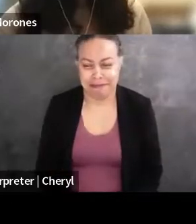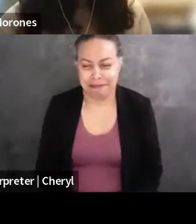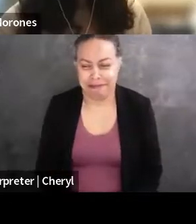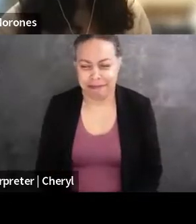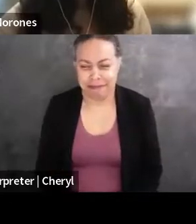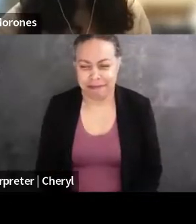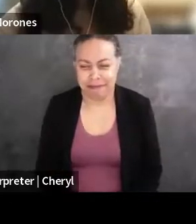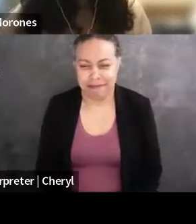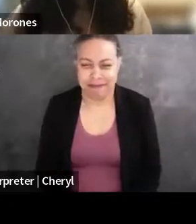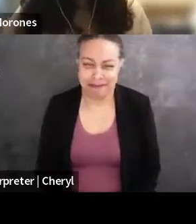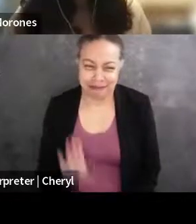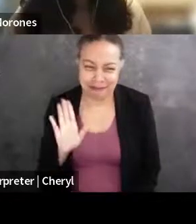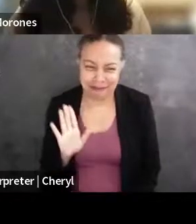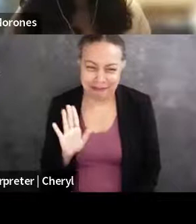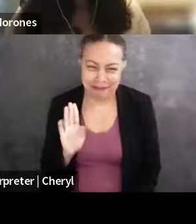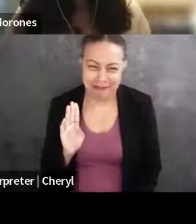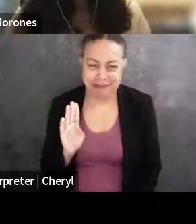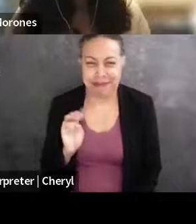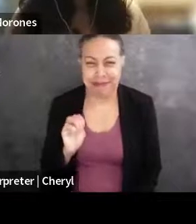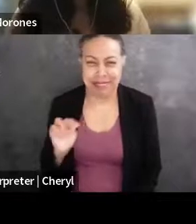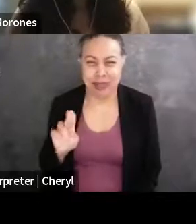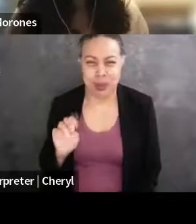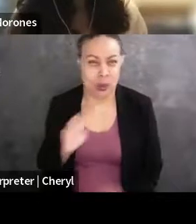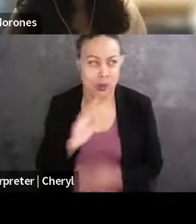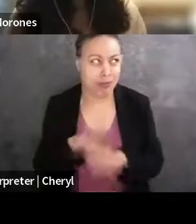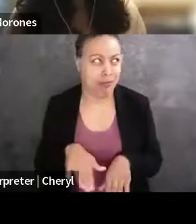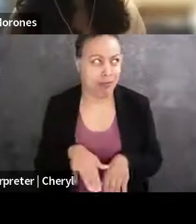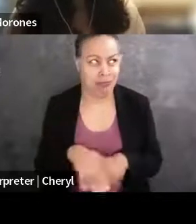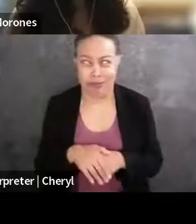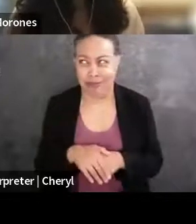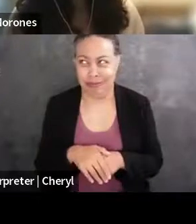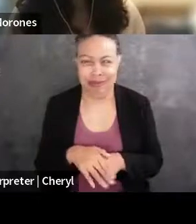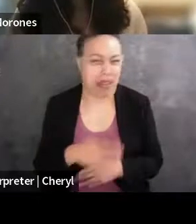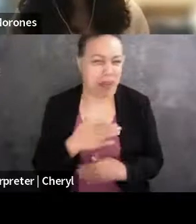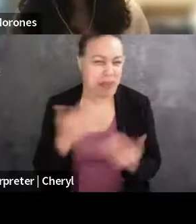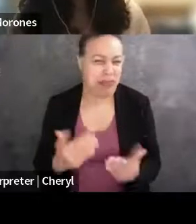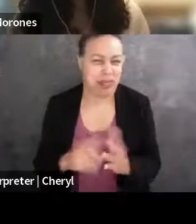I'm happy to start. Just because I hate awkward silences, that's really the primary reason, not that this was an awkward silence.